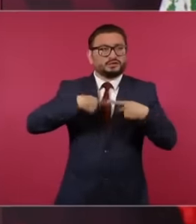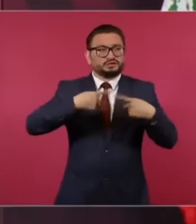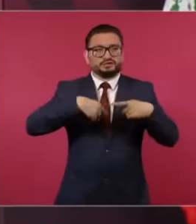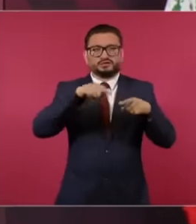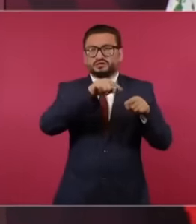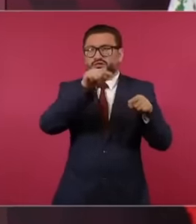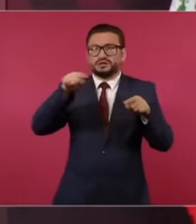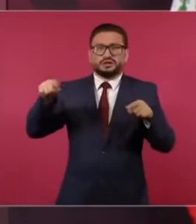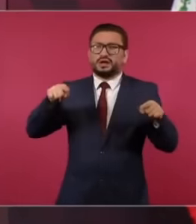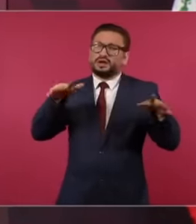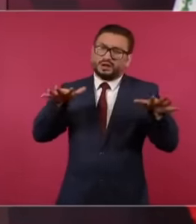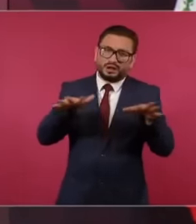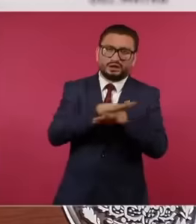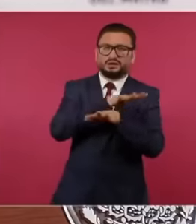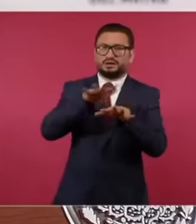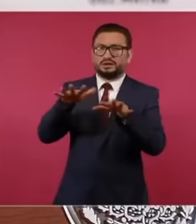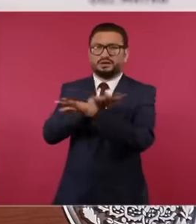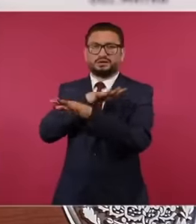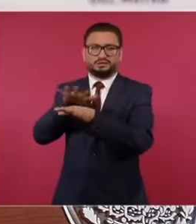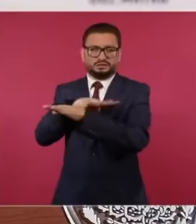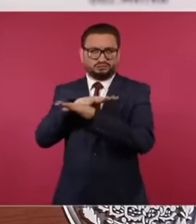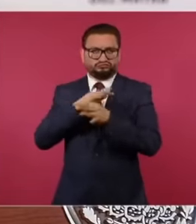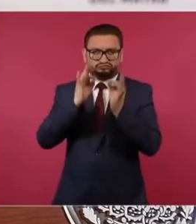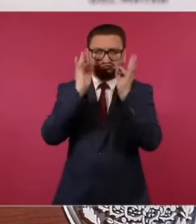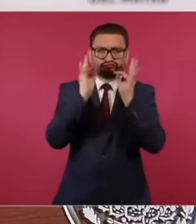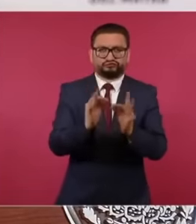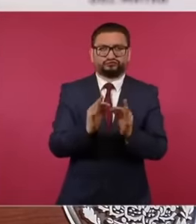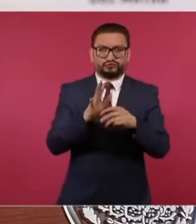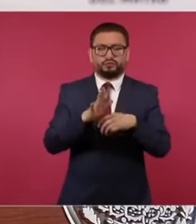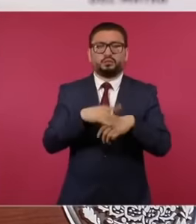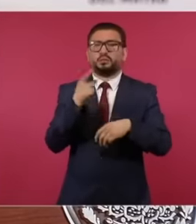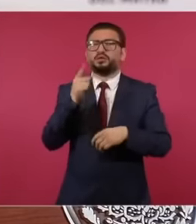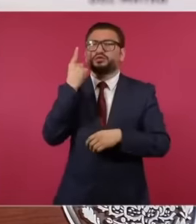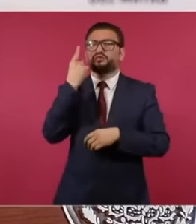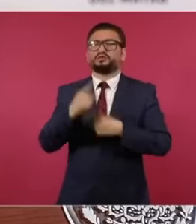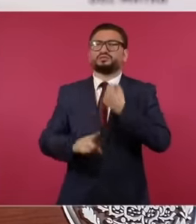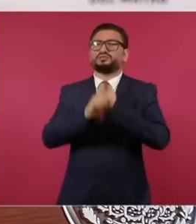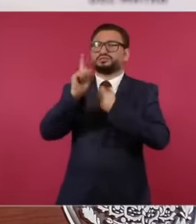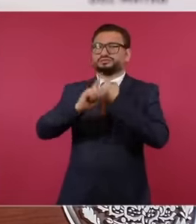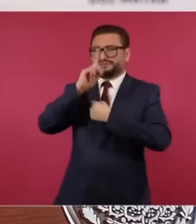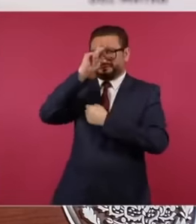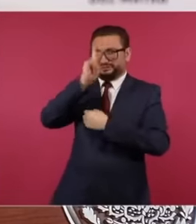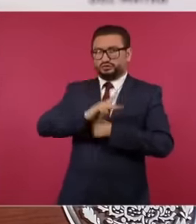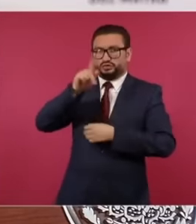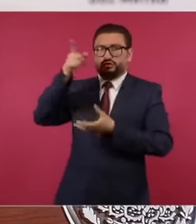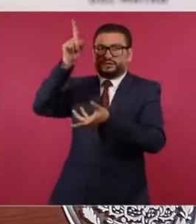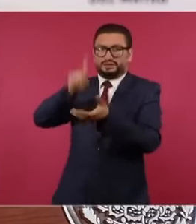of the judiciary because their main problem is corruption